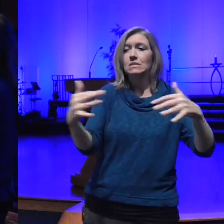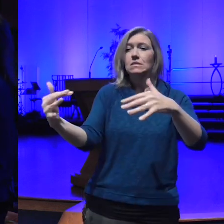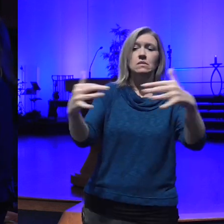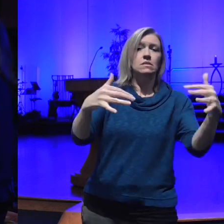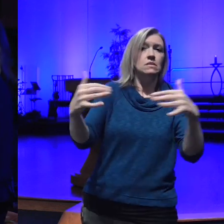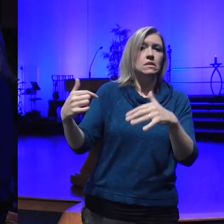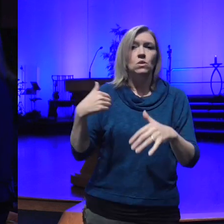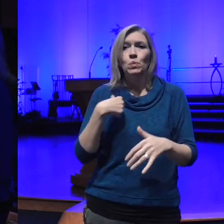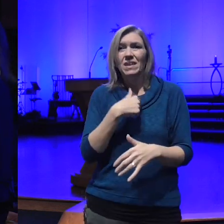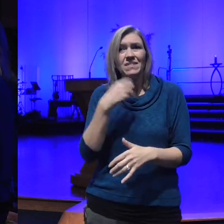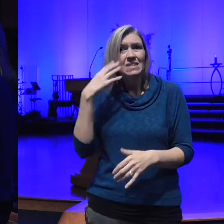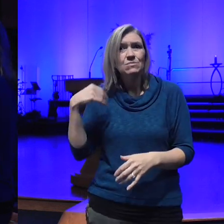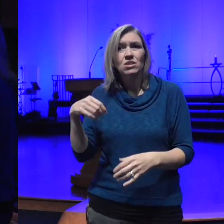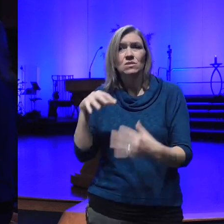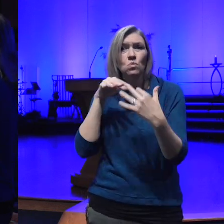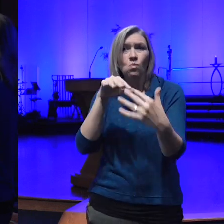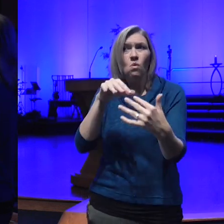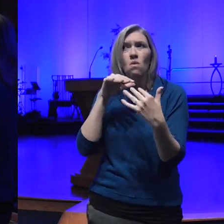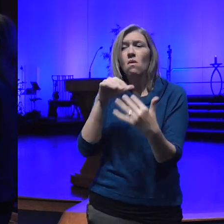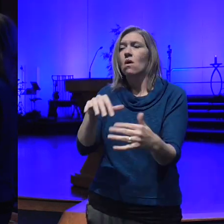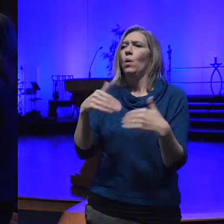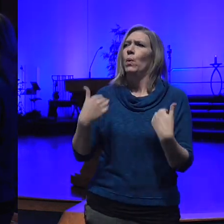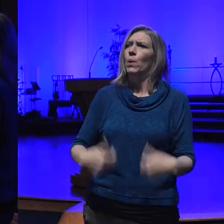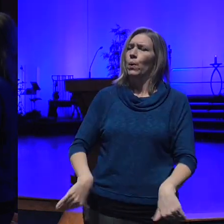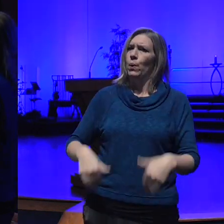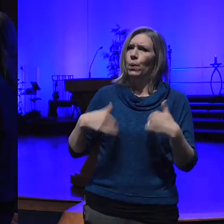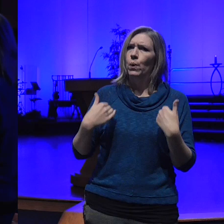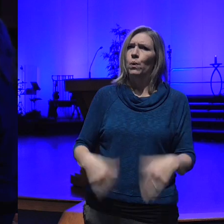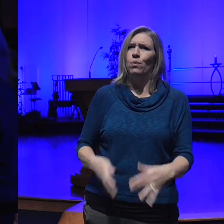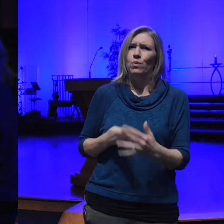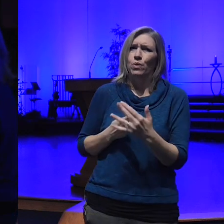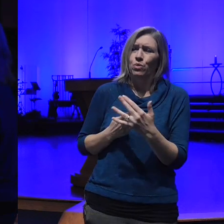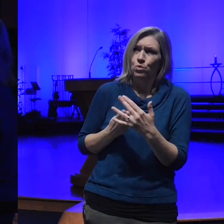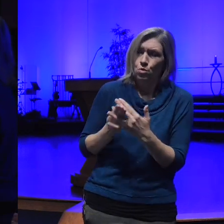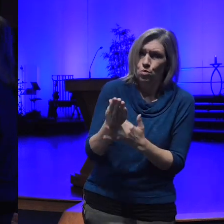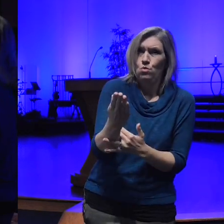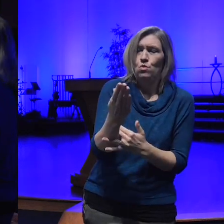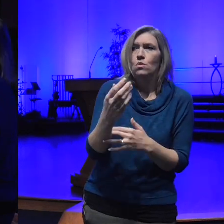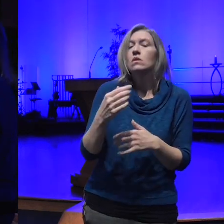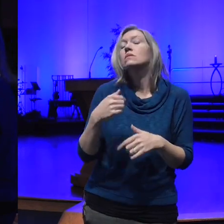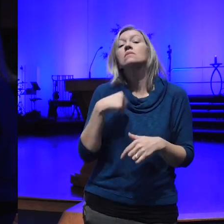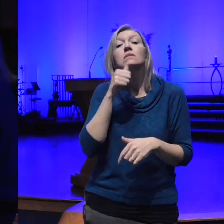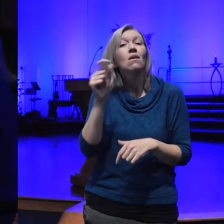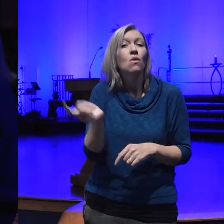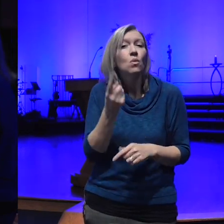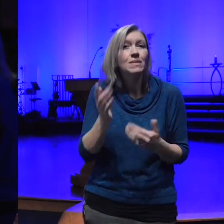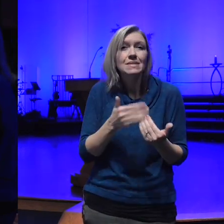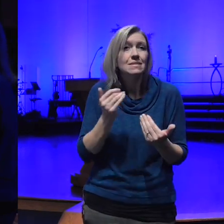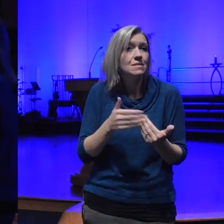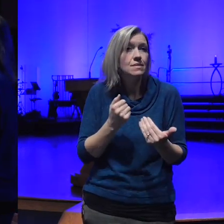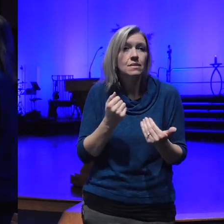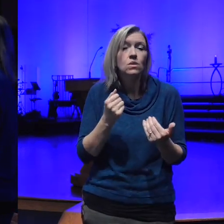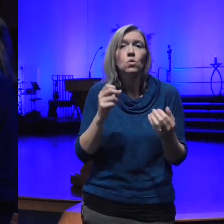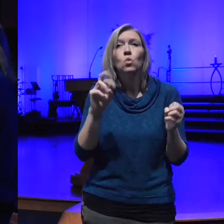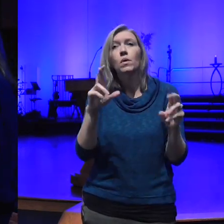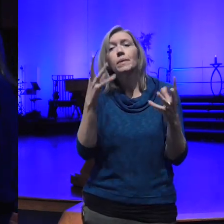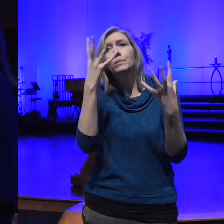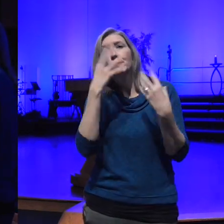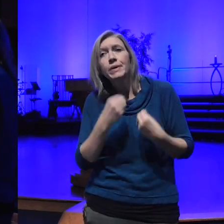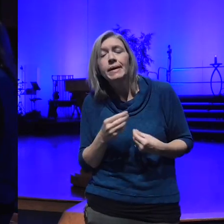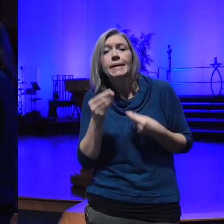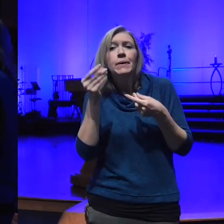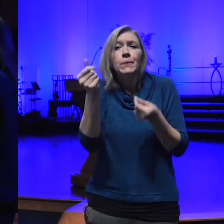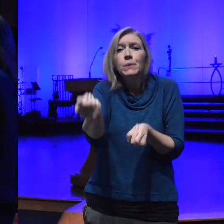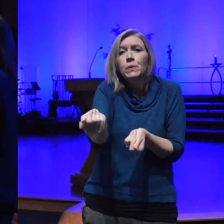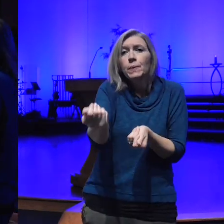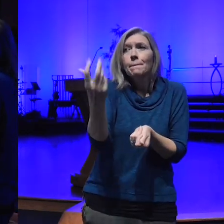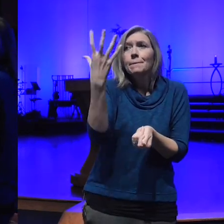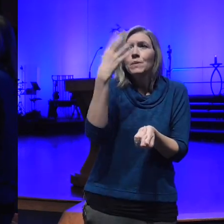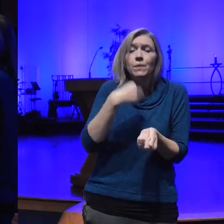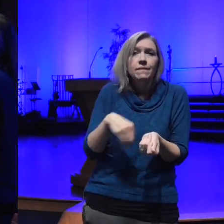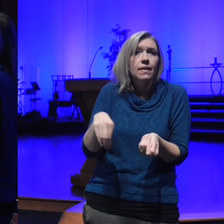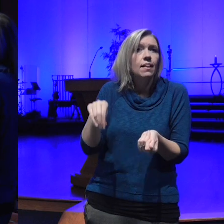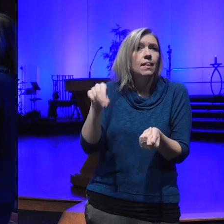have been through lots and while it hasn't always been easy or pretty or uh beautiful it is all a